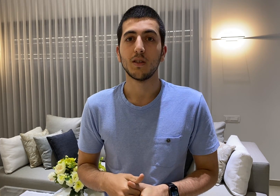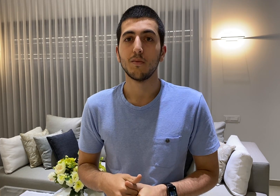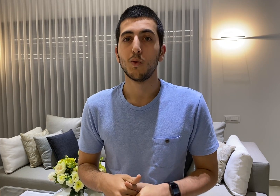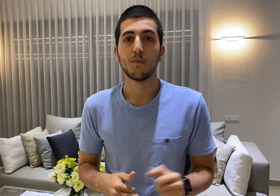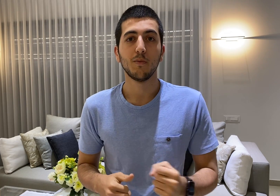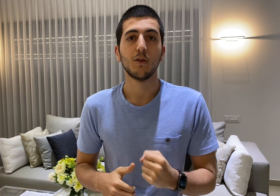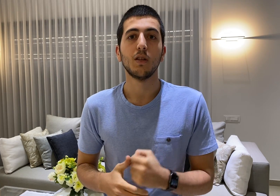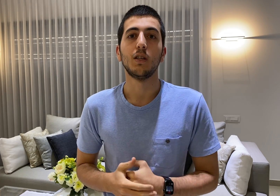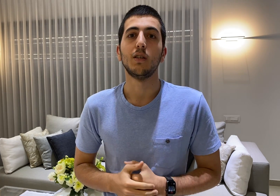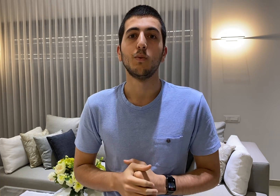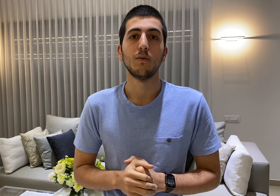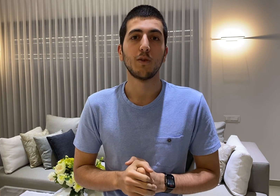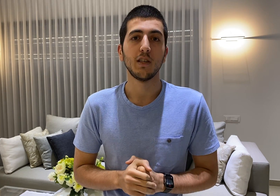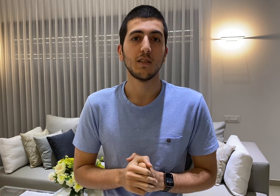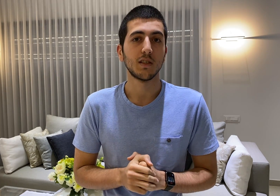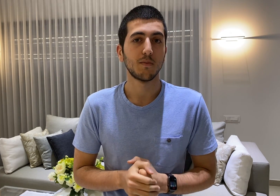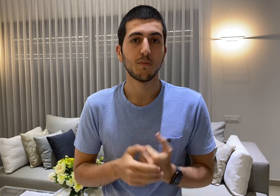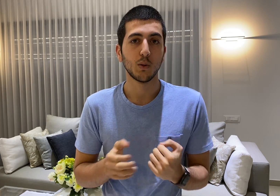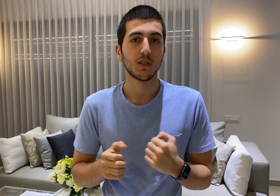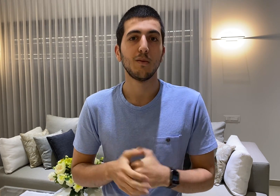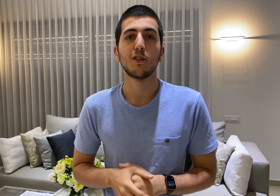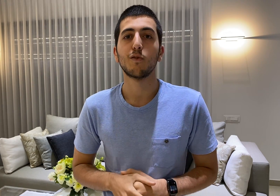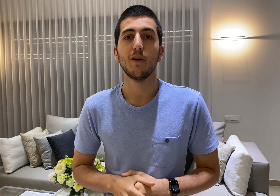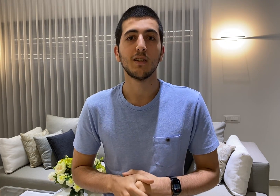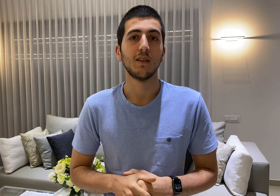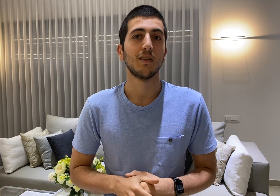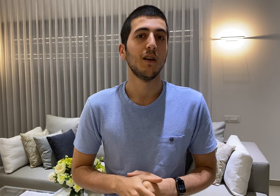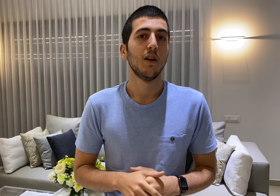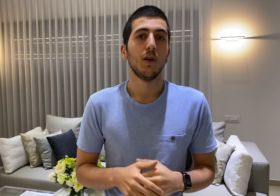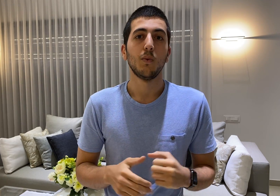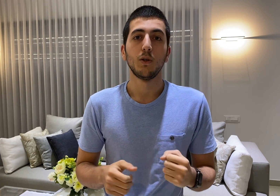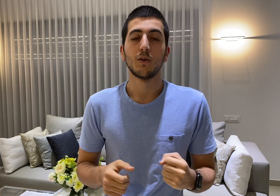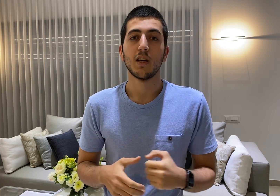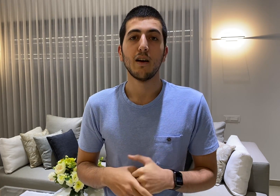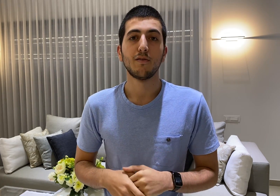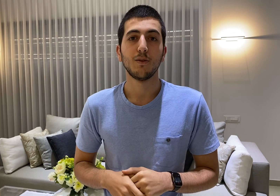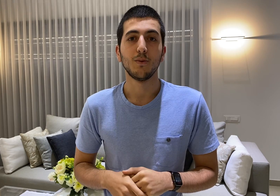more people would embrace this pose estimation format and we don't have to